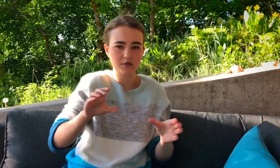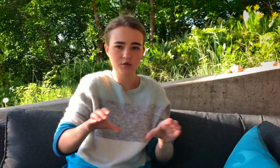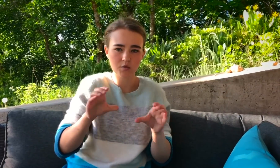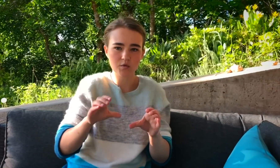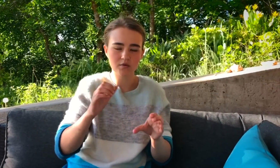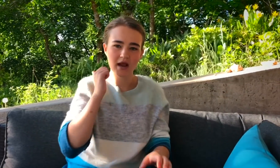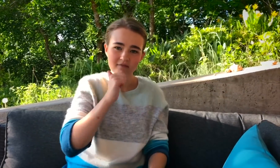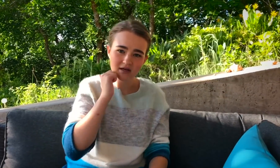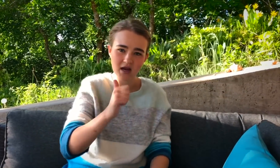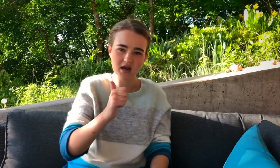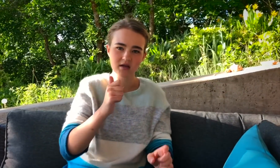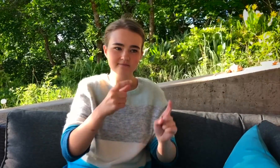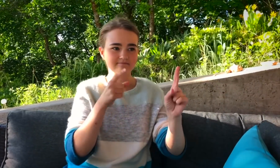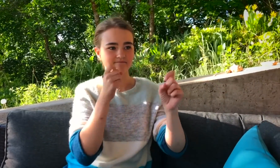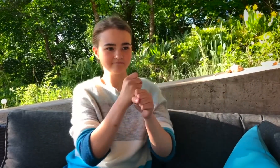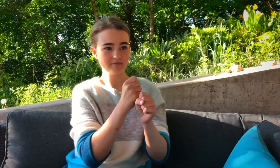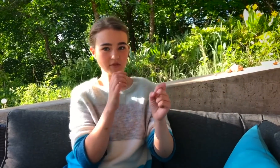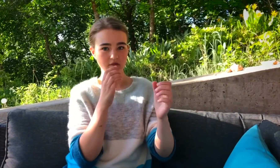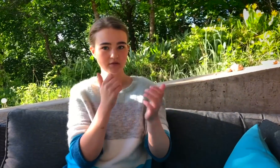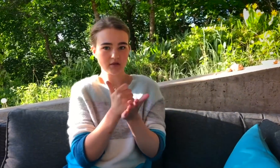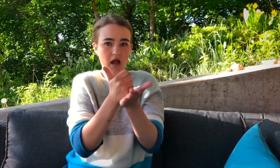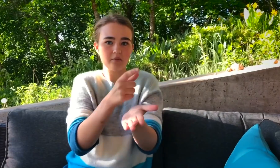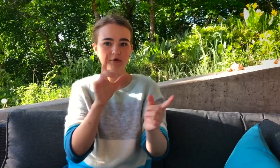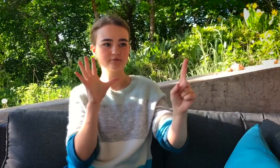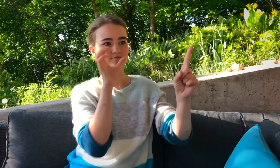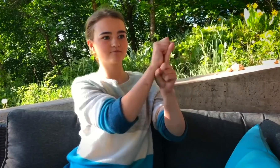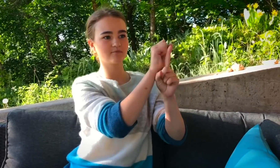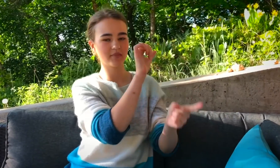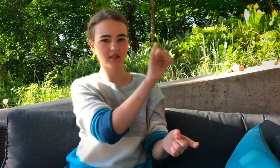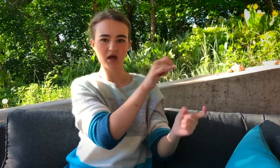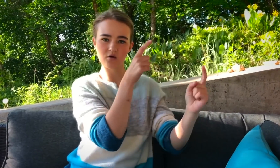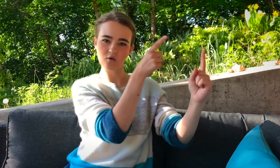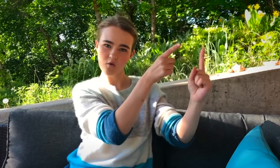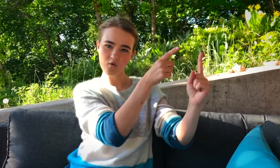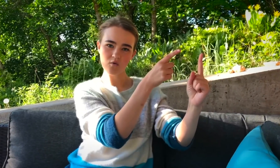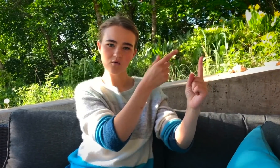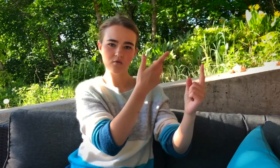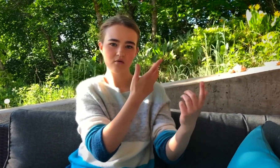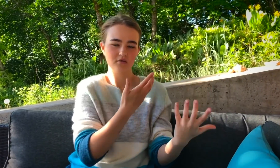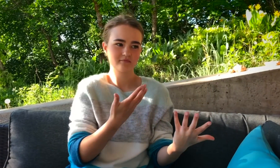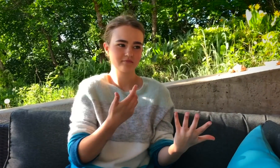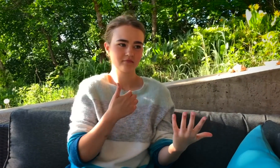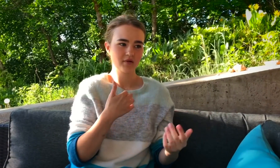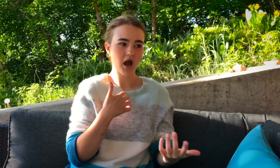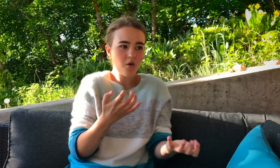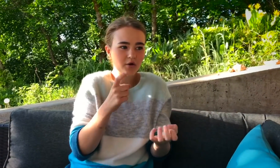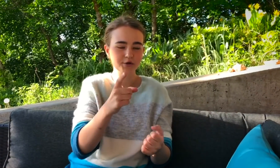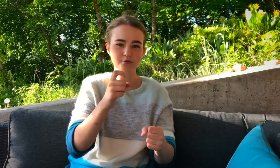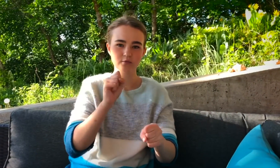DO EVERYDAY TO ACHIEVE THOSE GOALS.